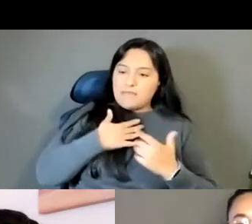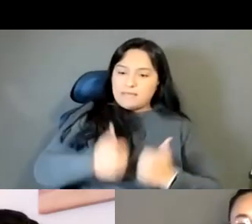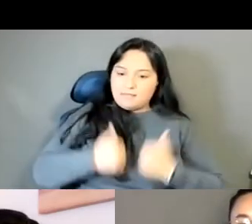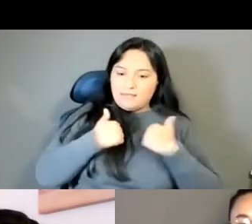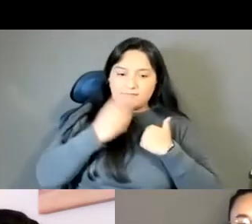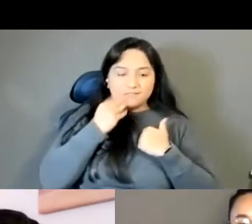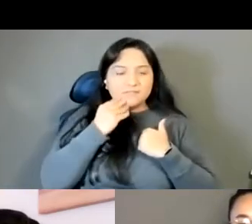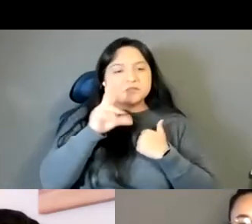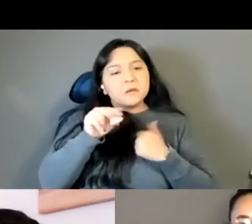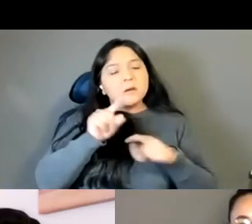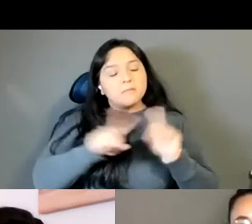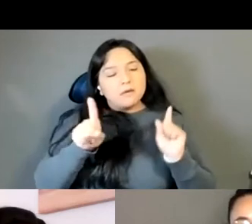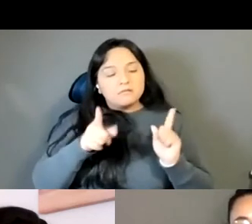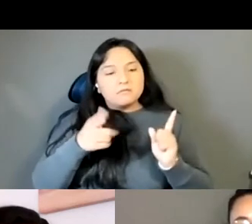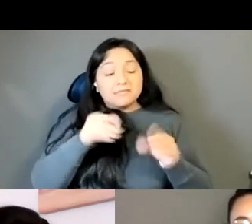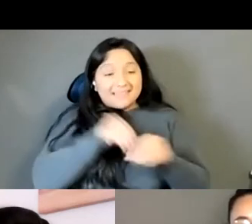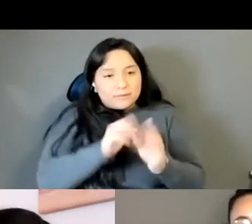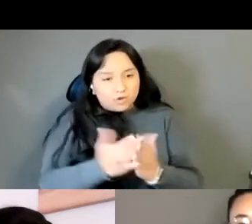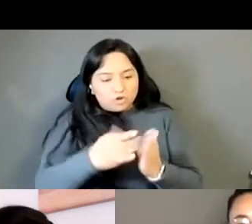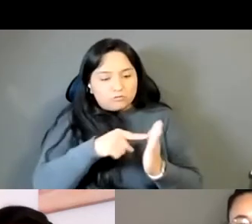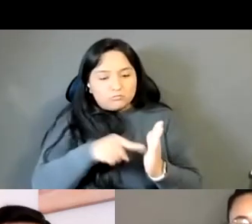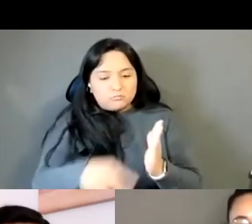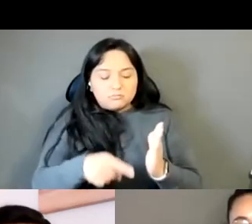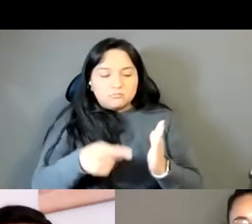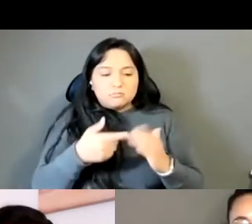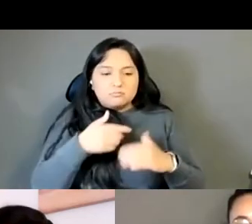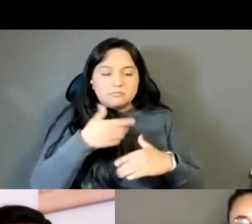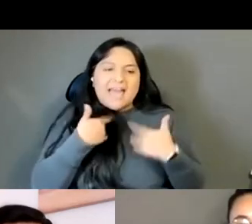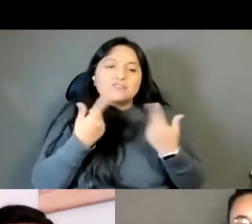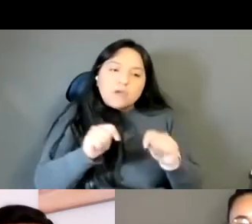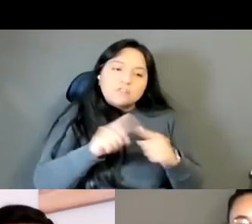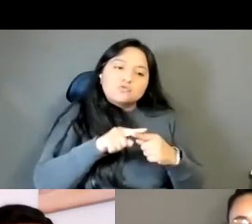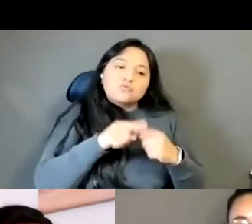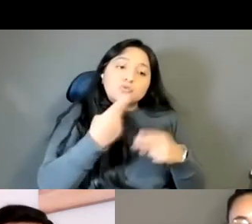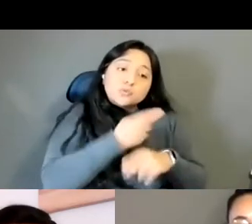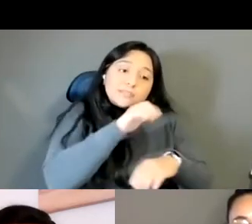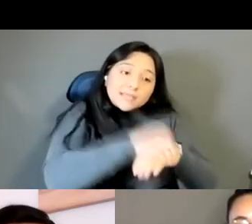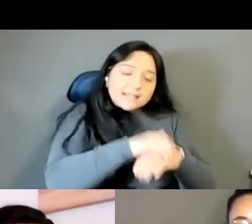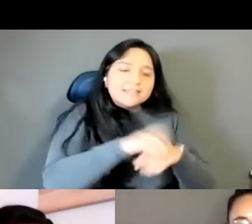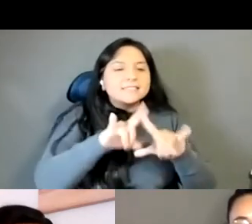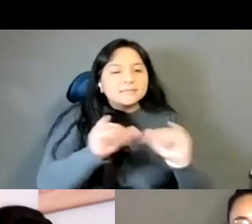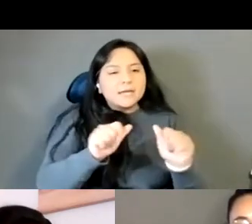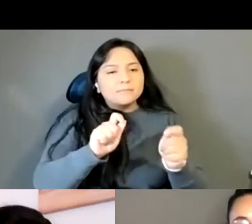book was to have English sort of like to change the English so that it served that reality inside of my brain.